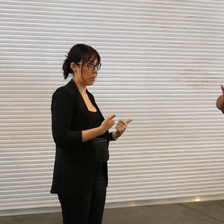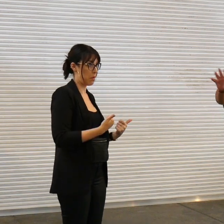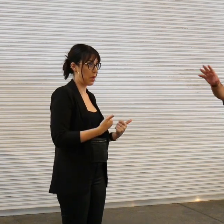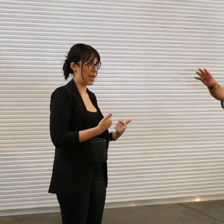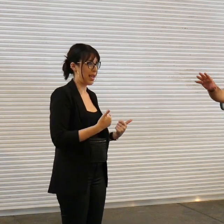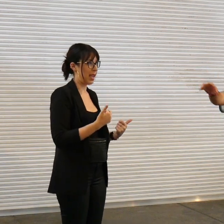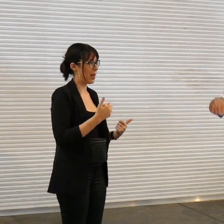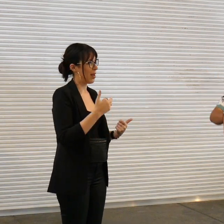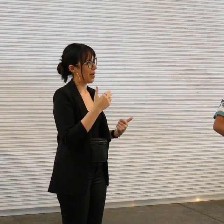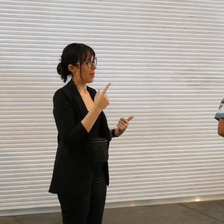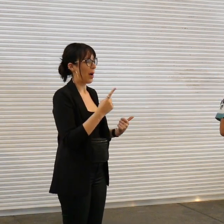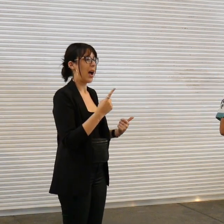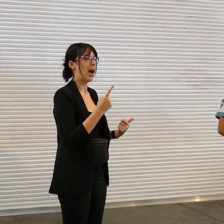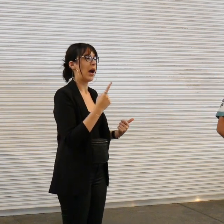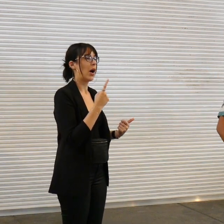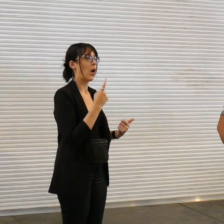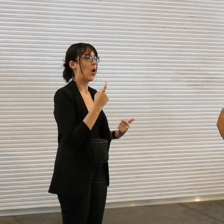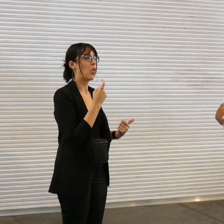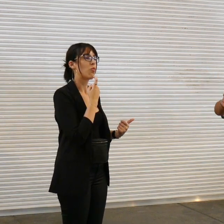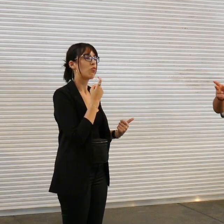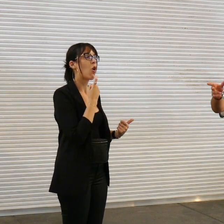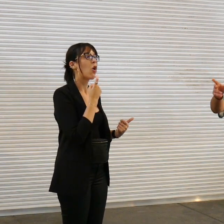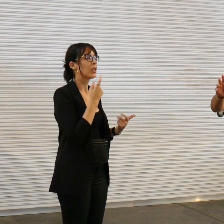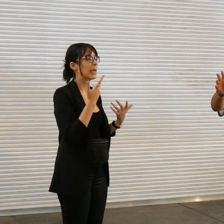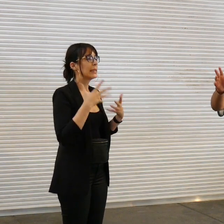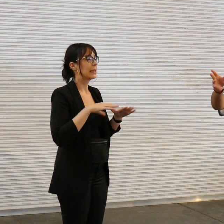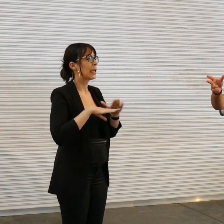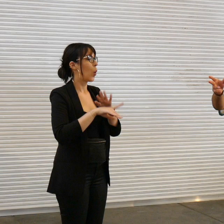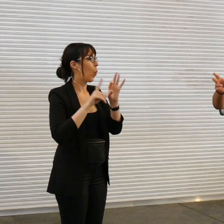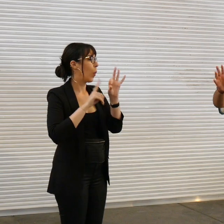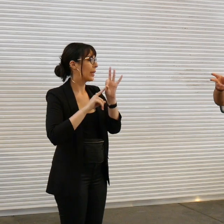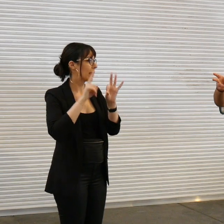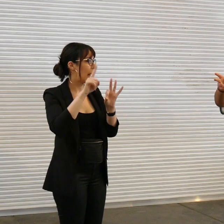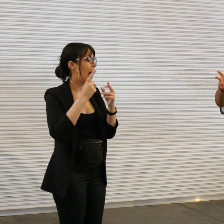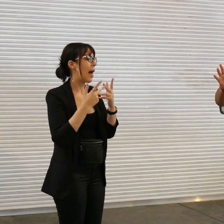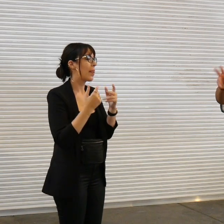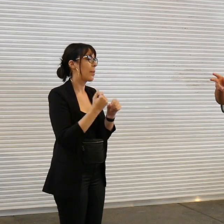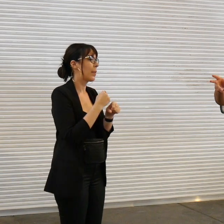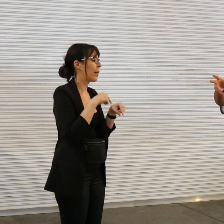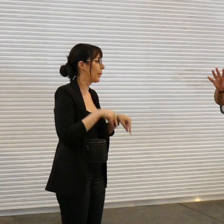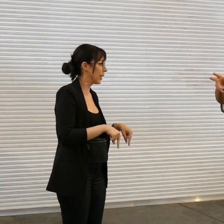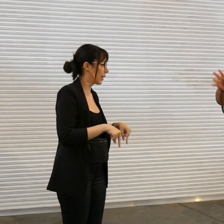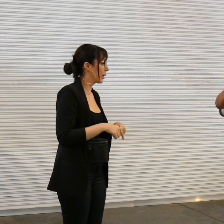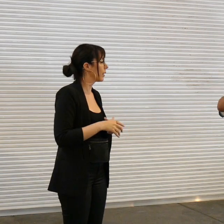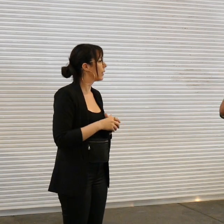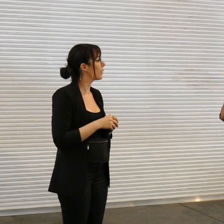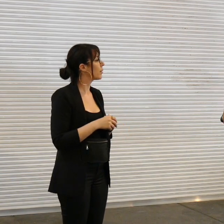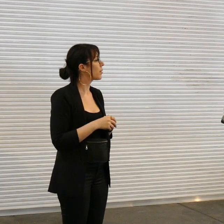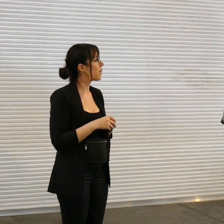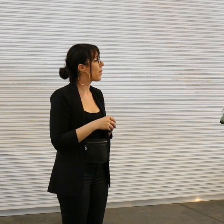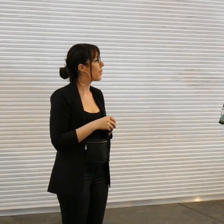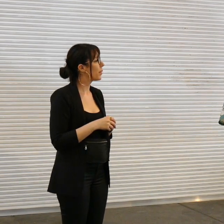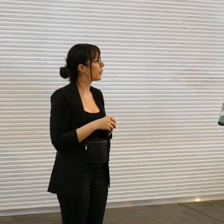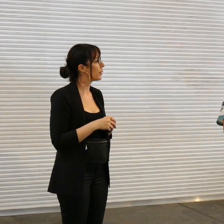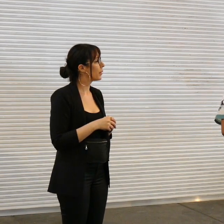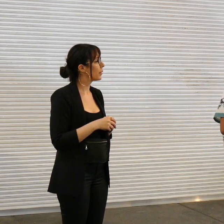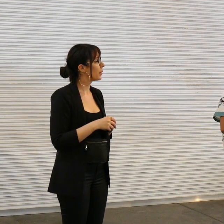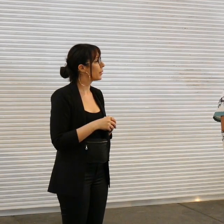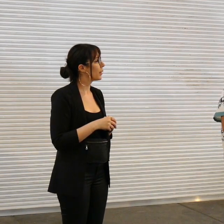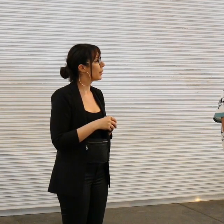that from Queesnland um some items in there is like Petri dish sorry I can't say it correctly with